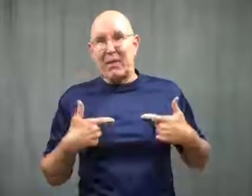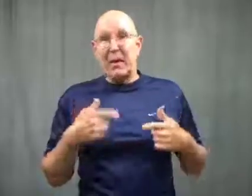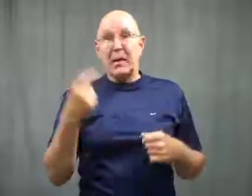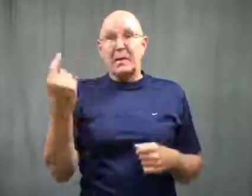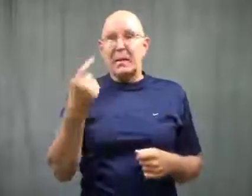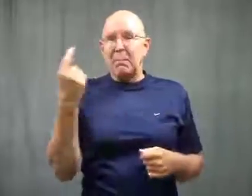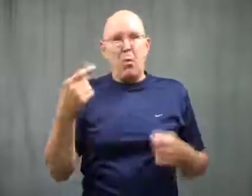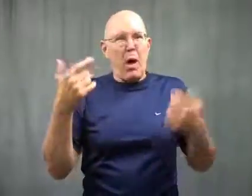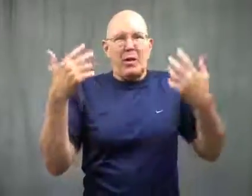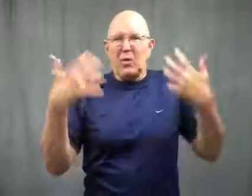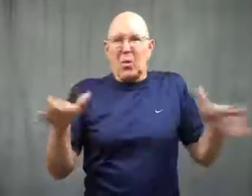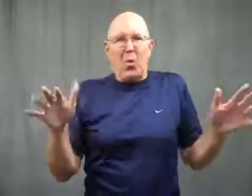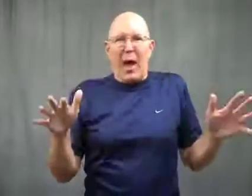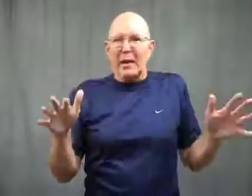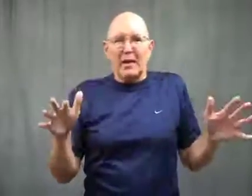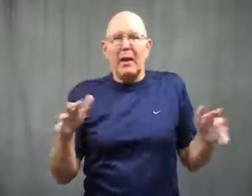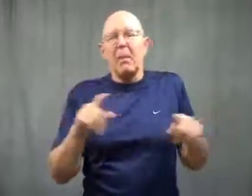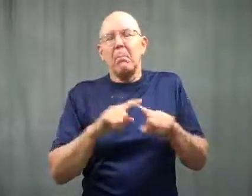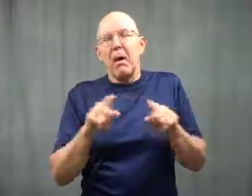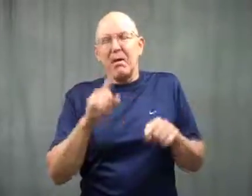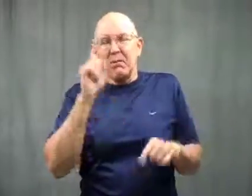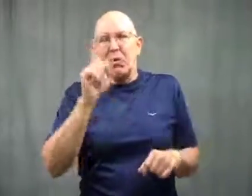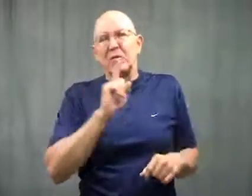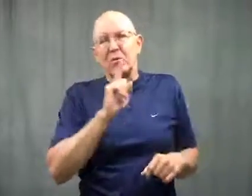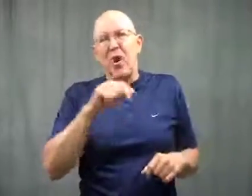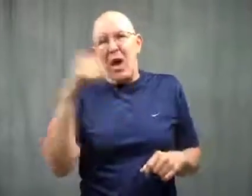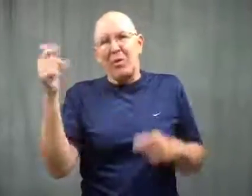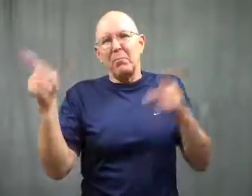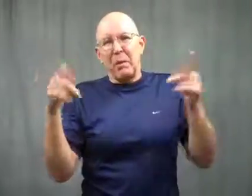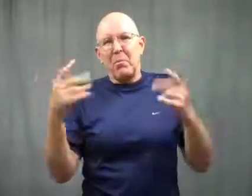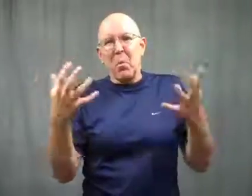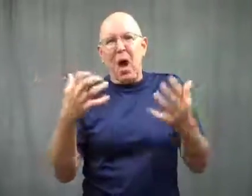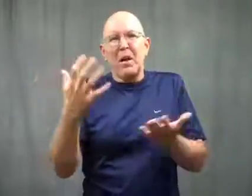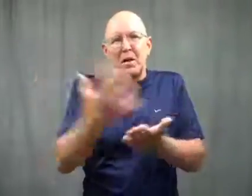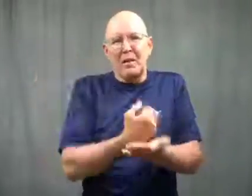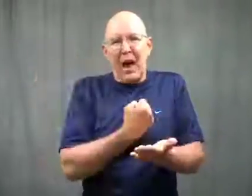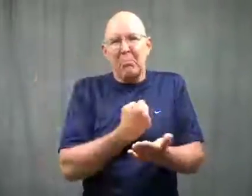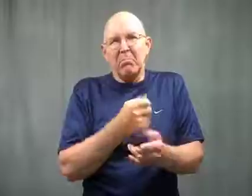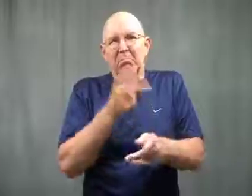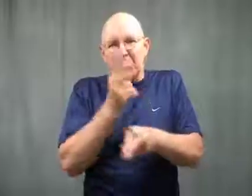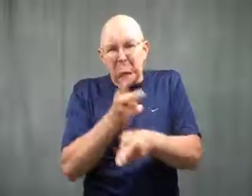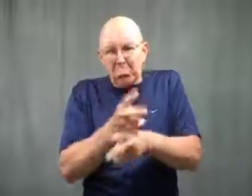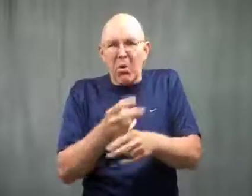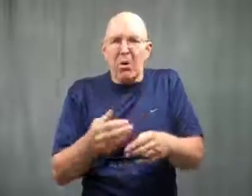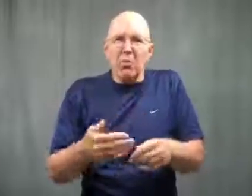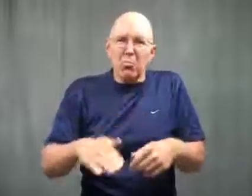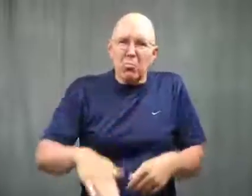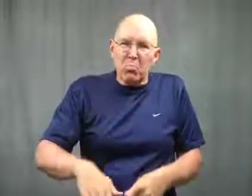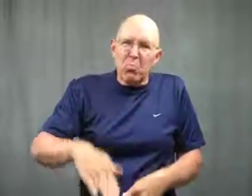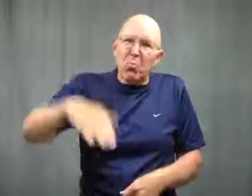She said someone didn't want it but there were others who would want to raise him.